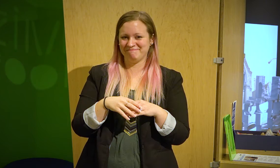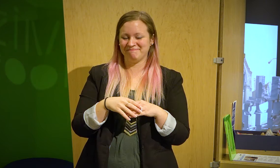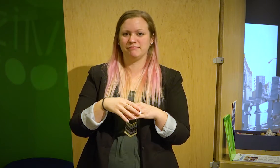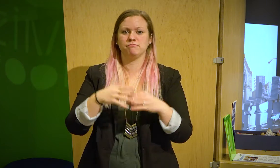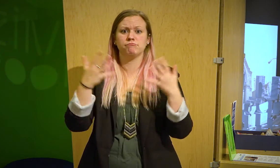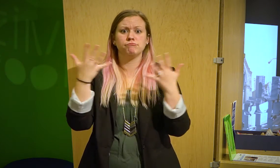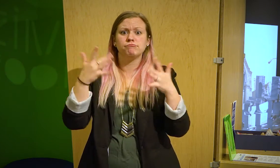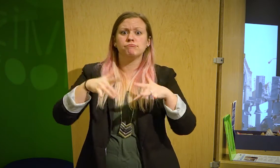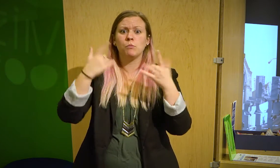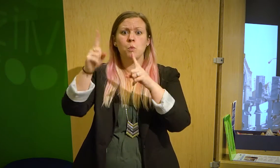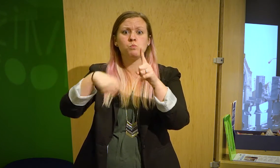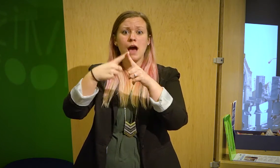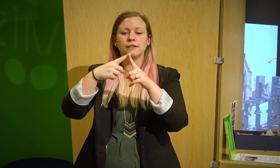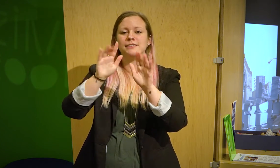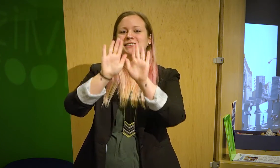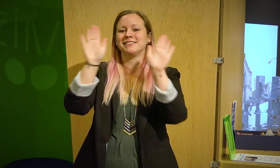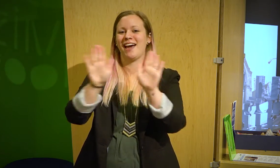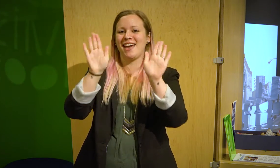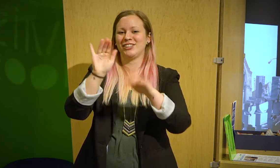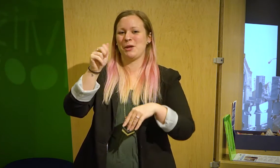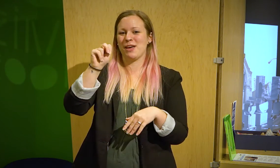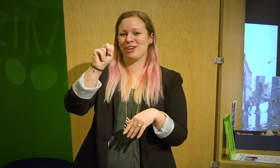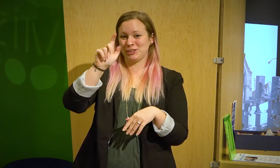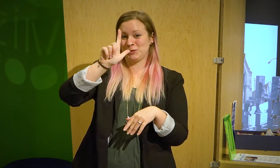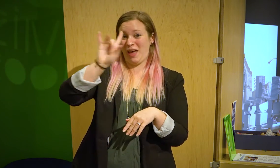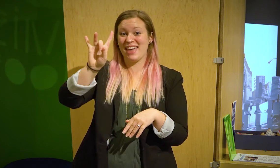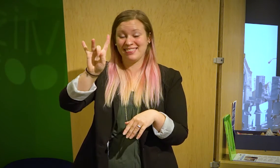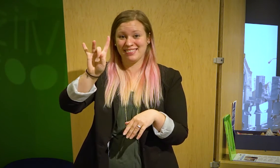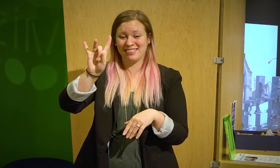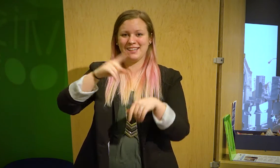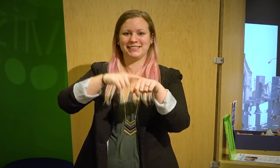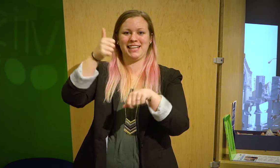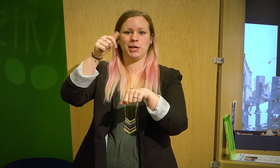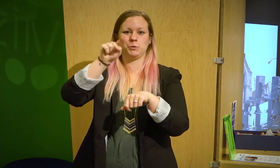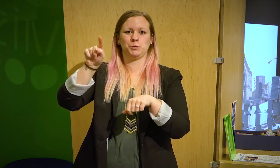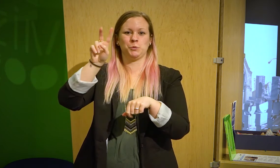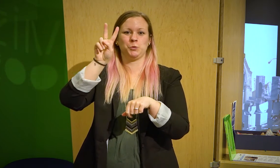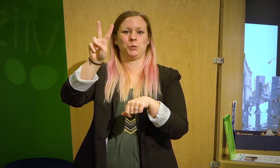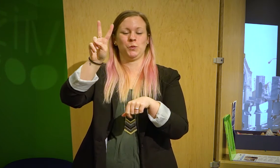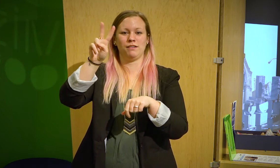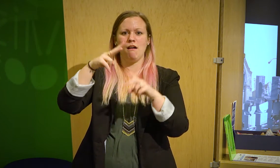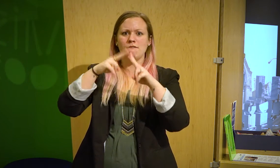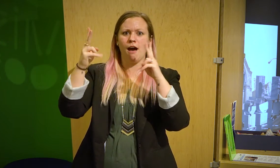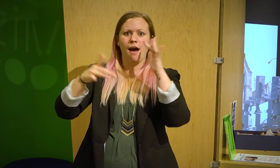Family ArtBash is happening this Sunday, Jan 28th from 10am to 3pm.